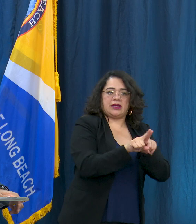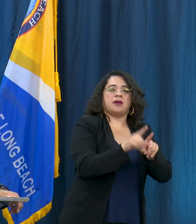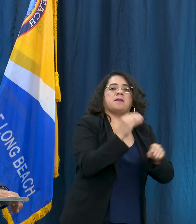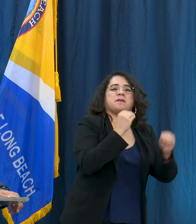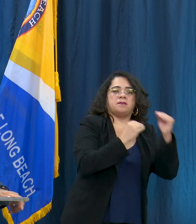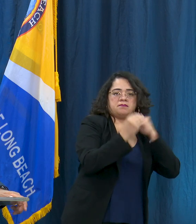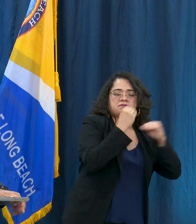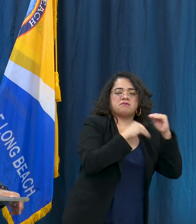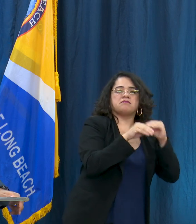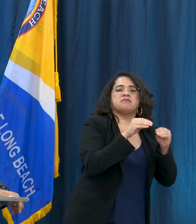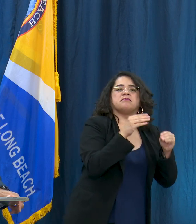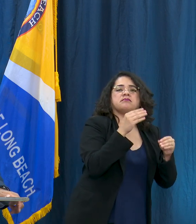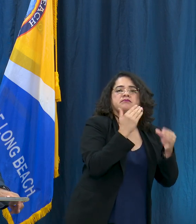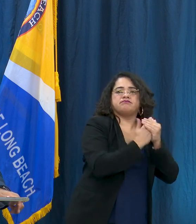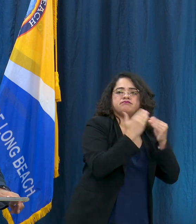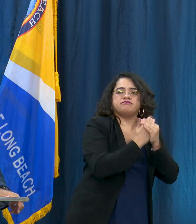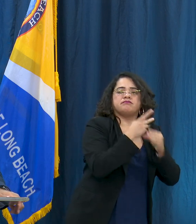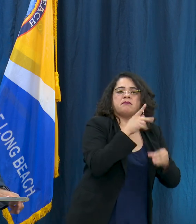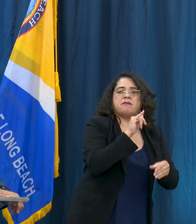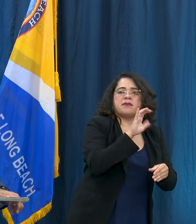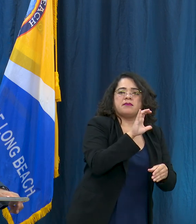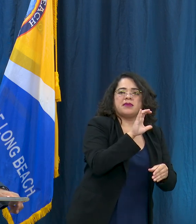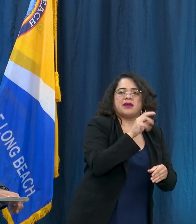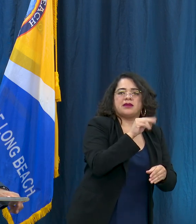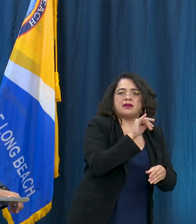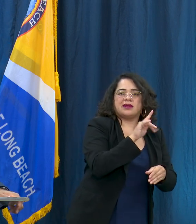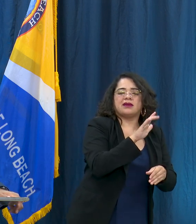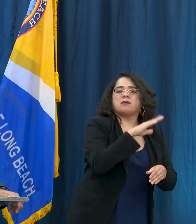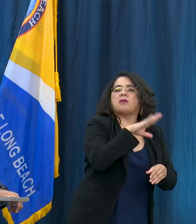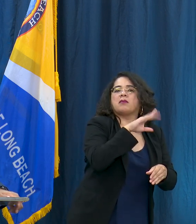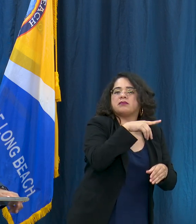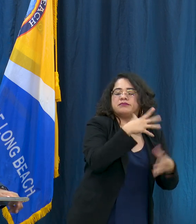outdoor recreation and physical activities. That could include